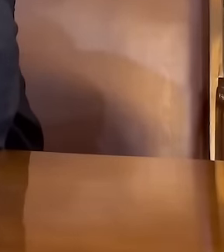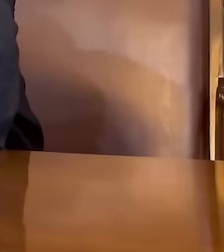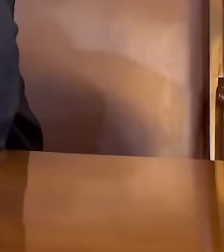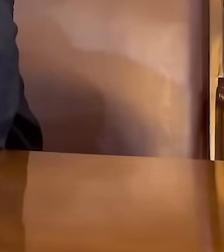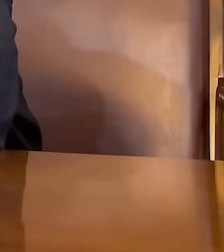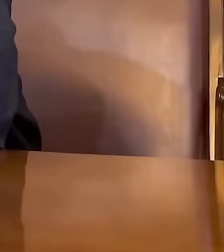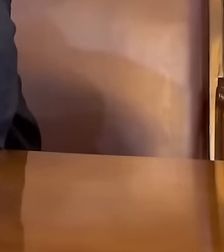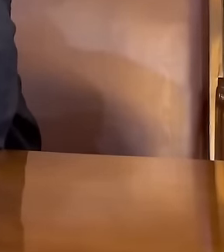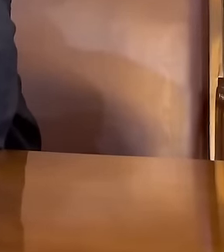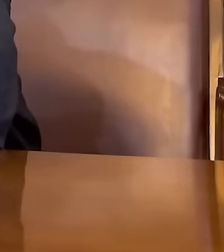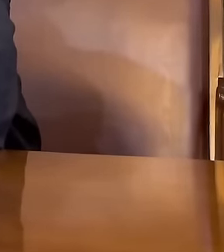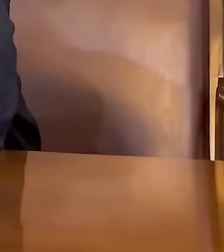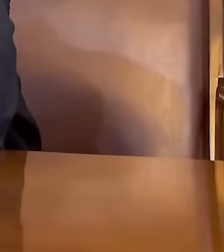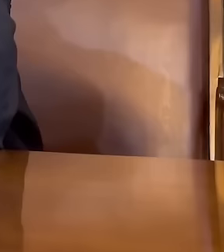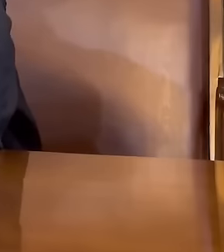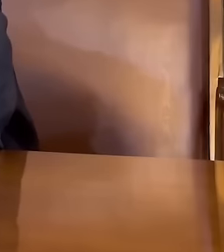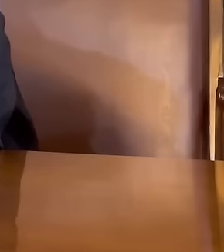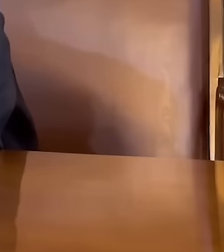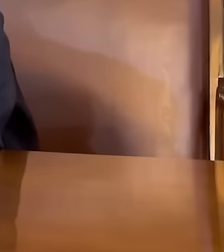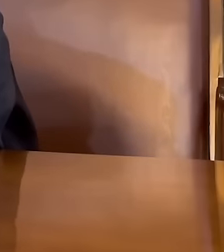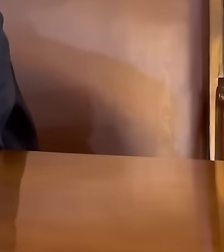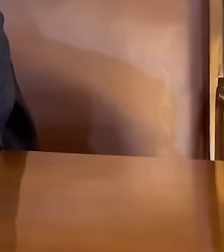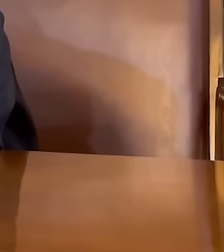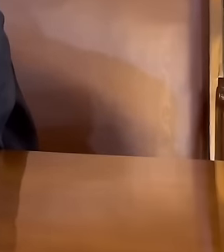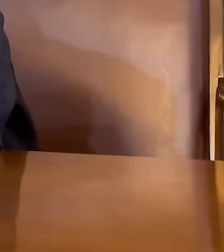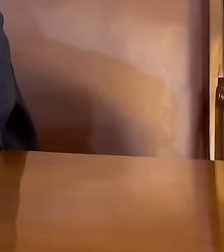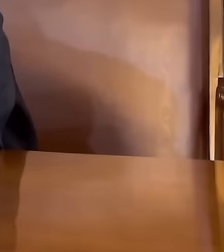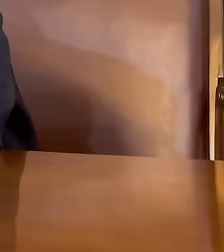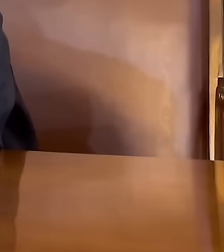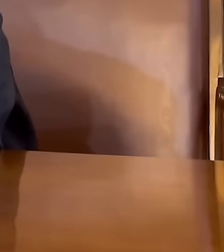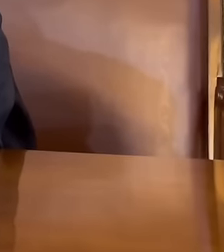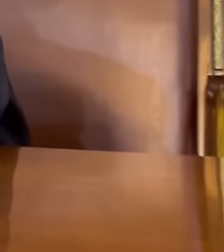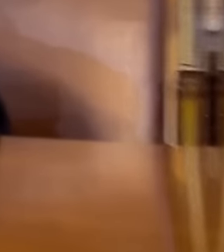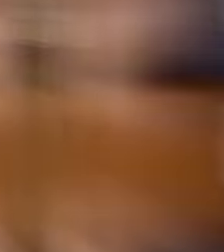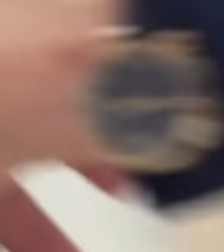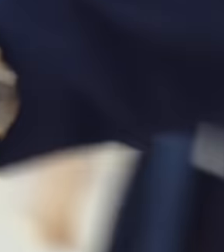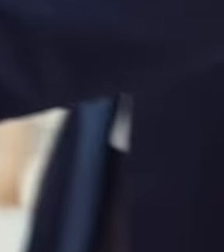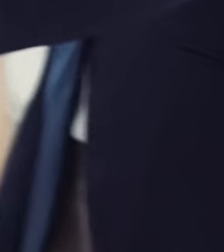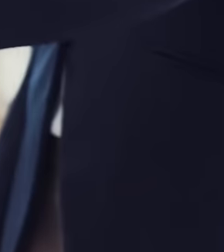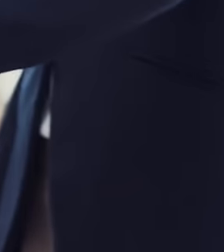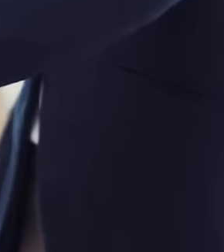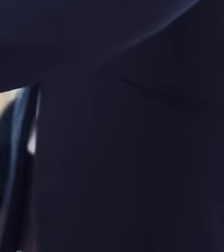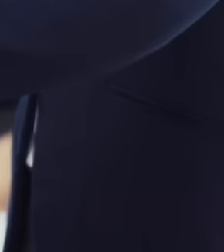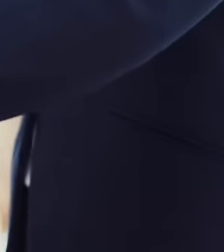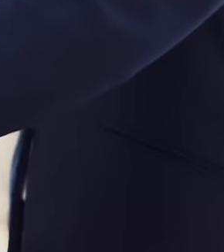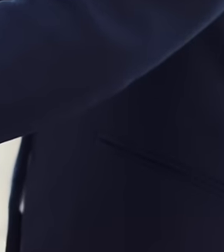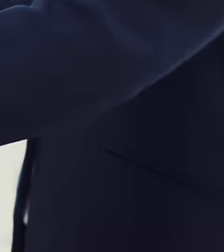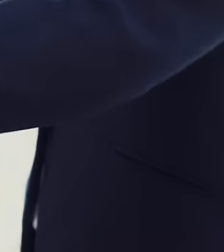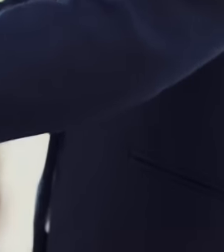presidents of Brazil and Colombia, in the same way, the president of Mexico stressed that